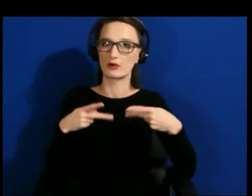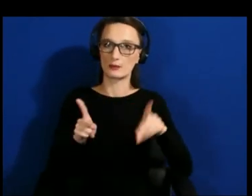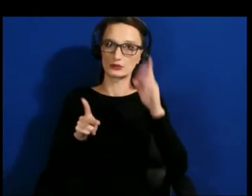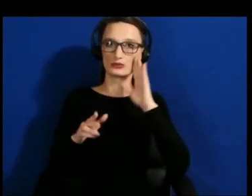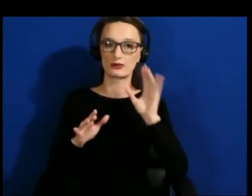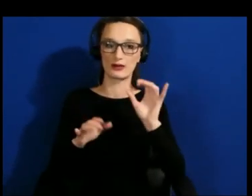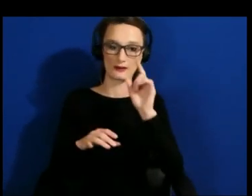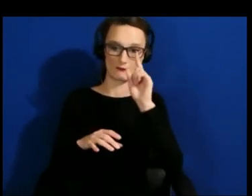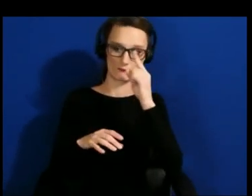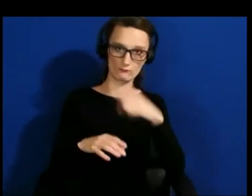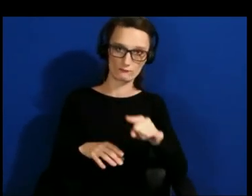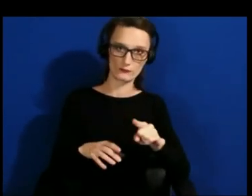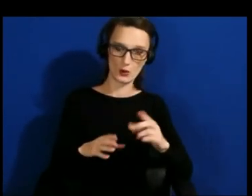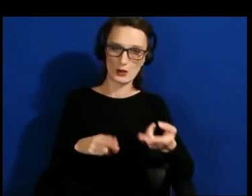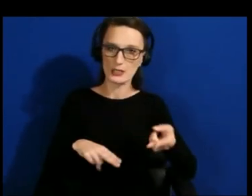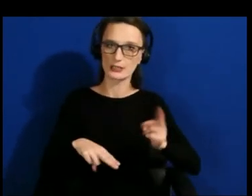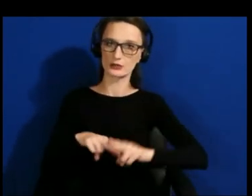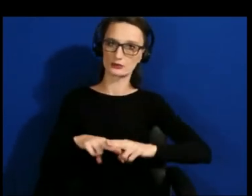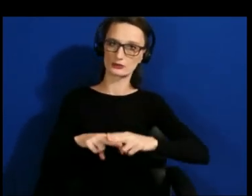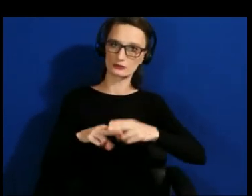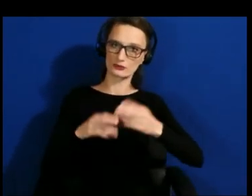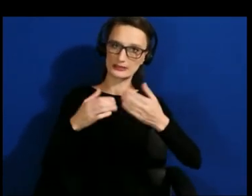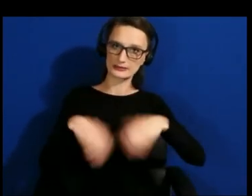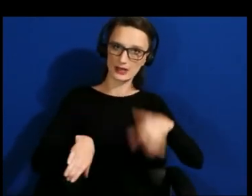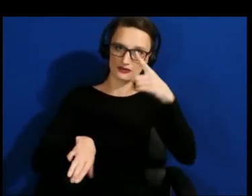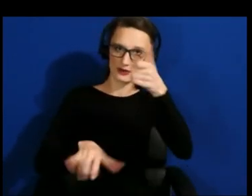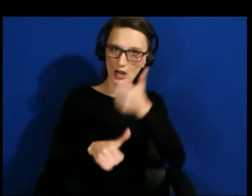by creating new ways of teaching.